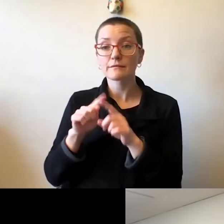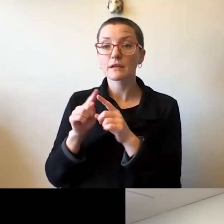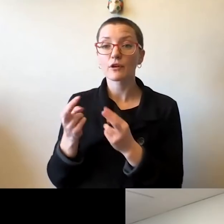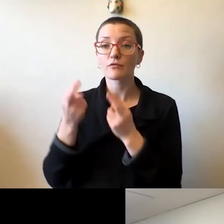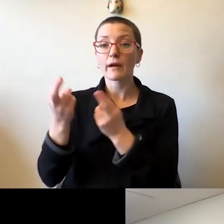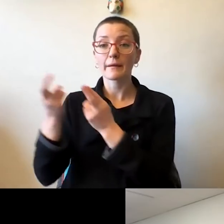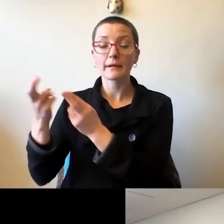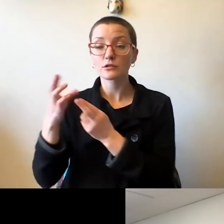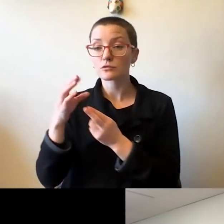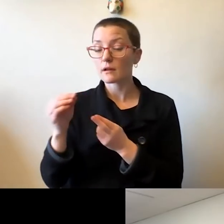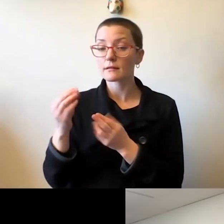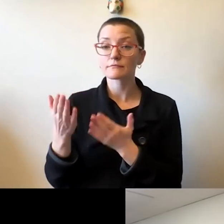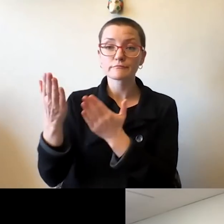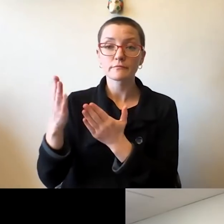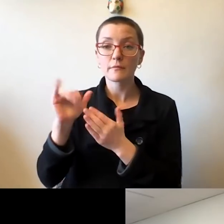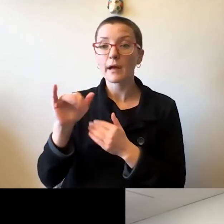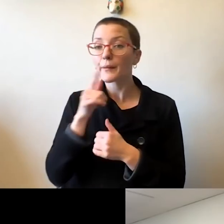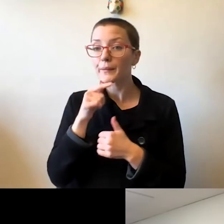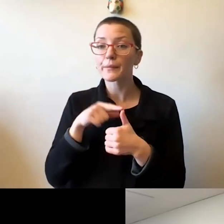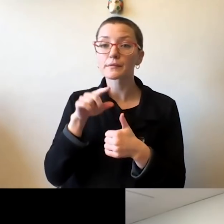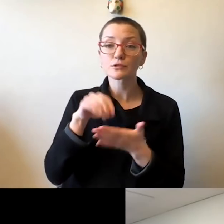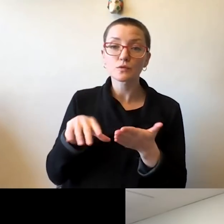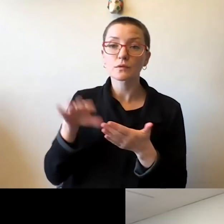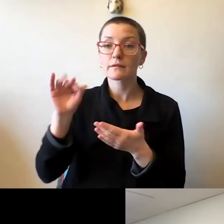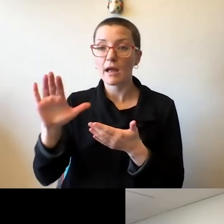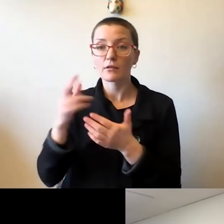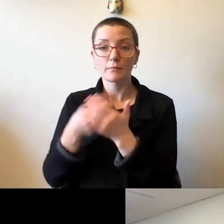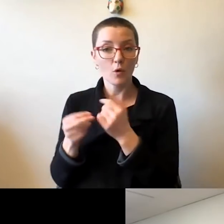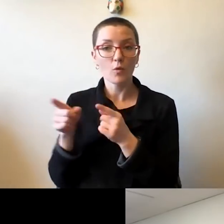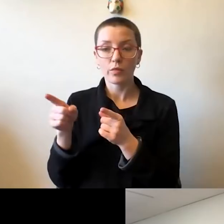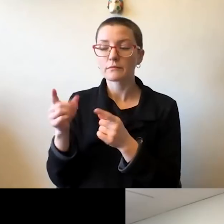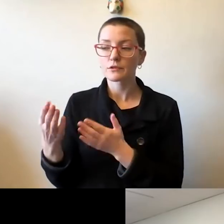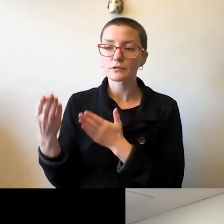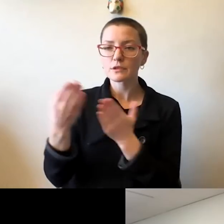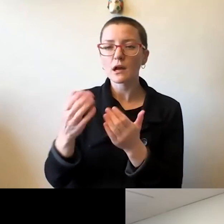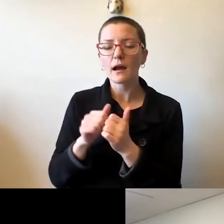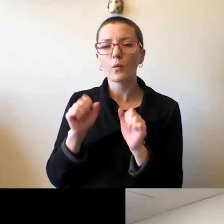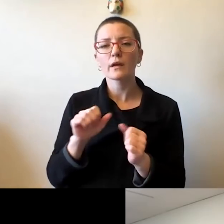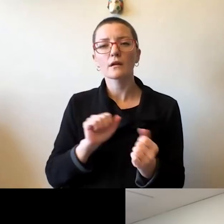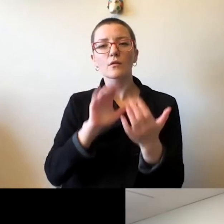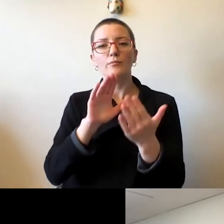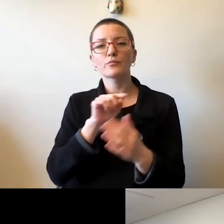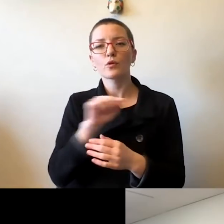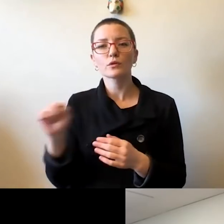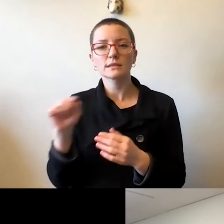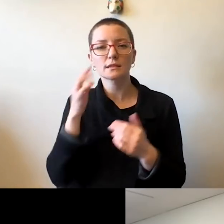and faculty about ways in which we can approach this significant challenge in more creative, innovative ways.